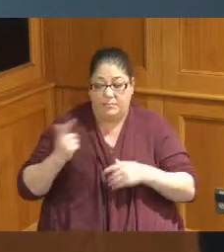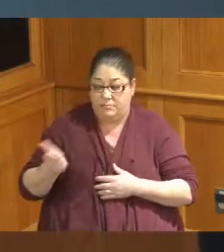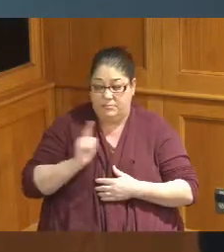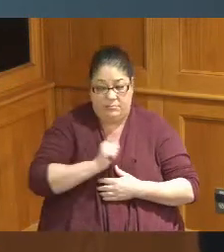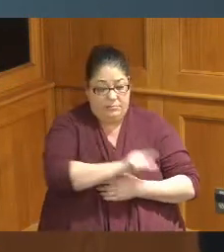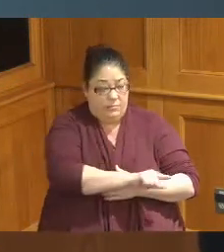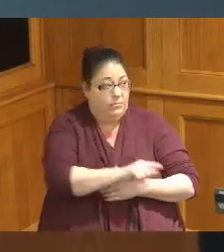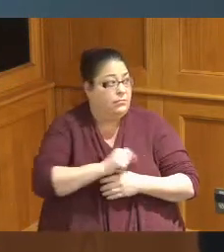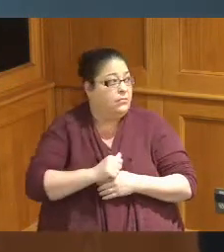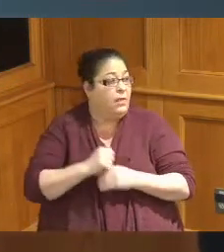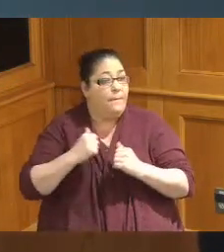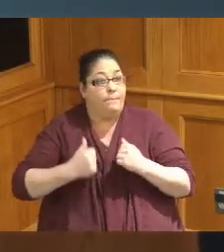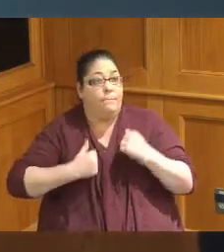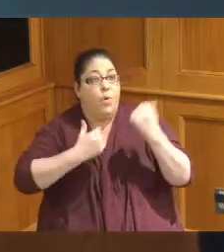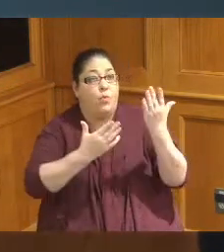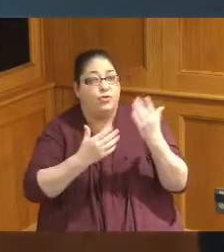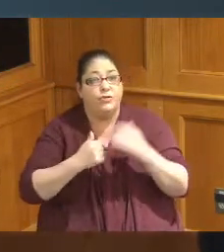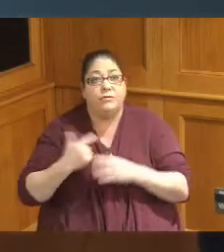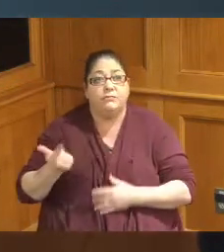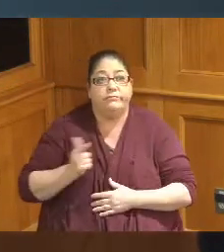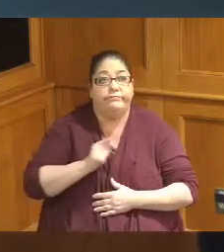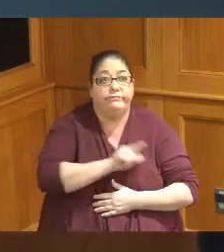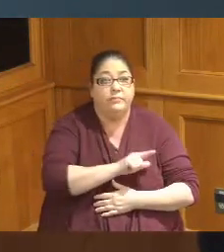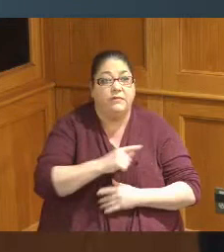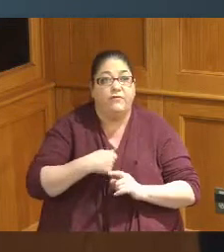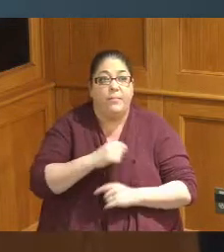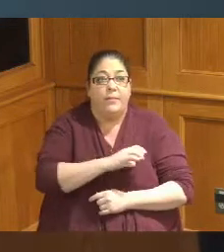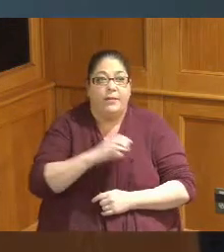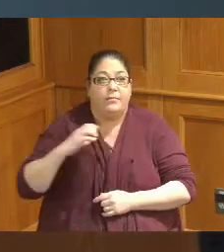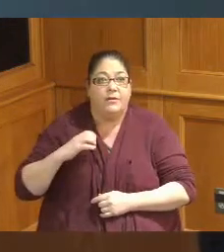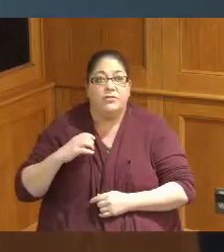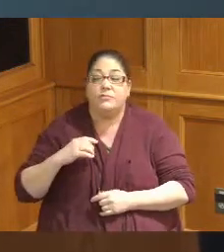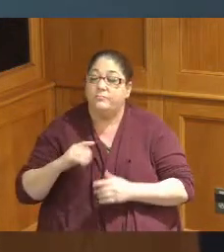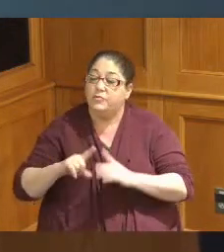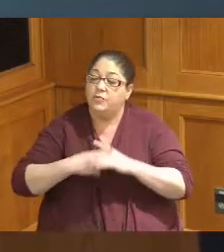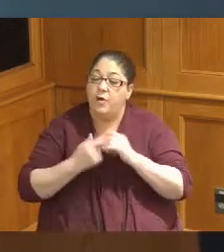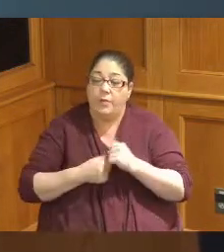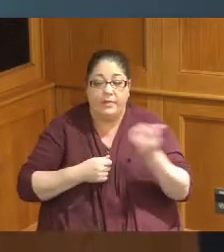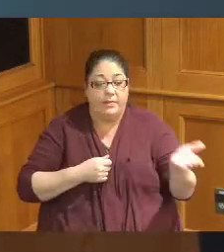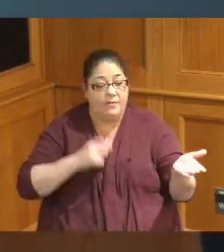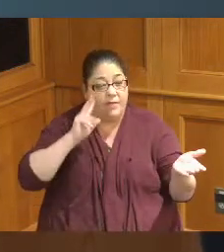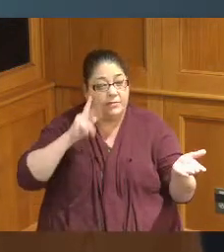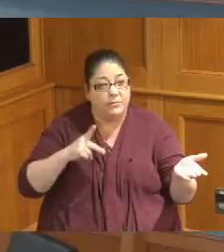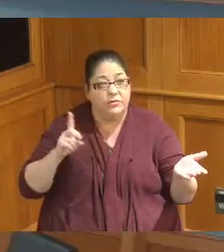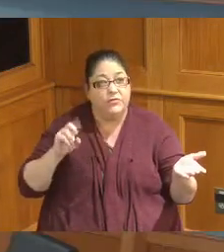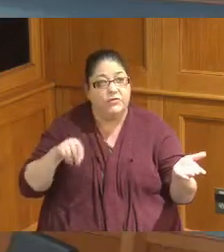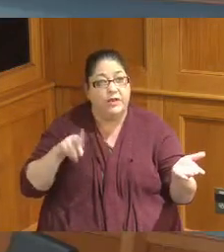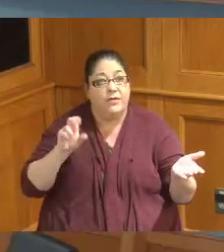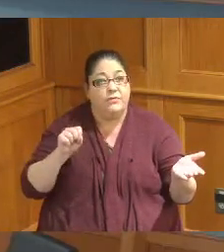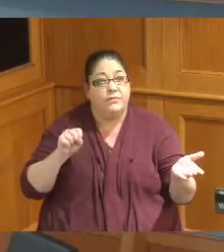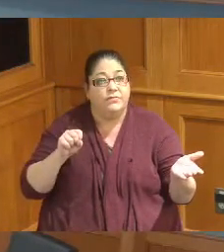motions Etc from the Commission I'll start our Vice President Driehaus thank you